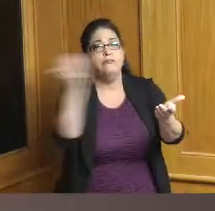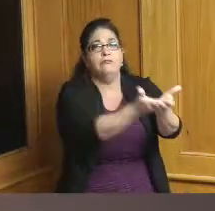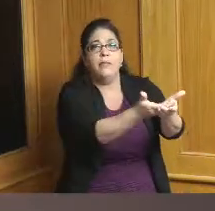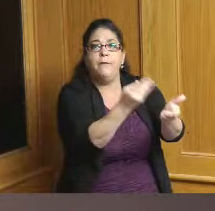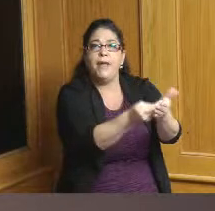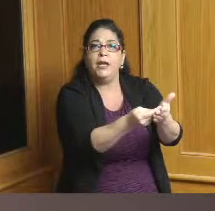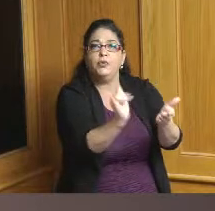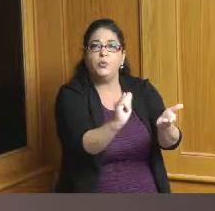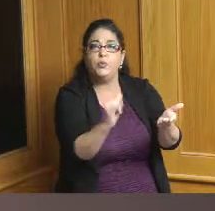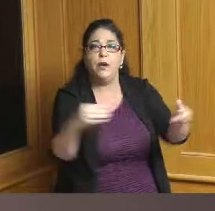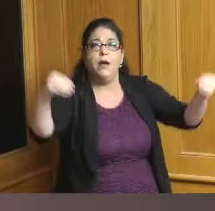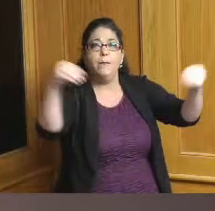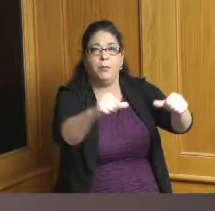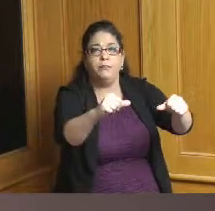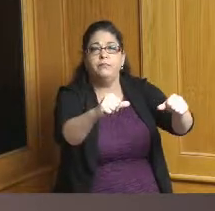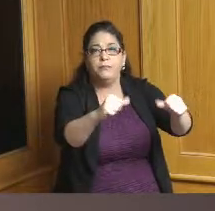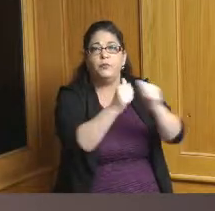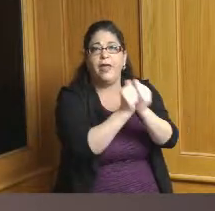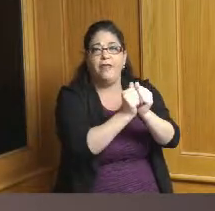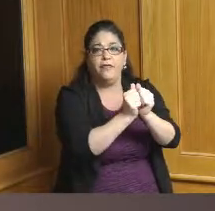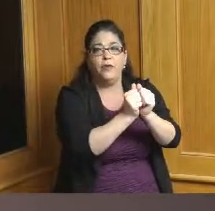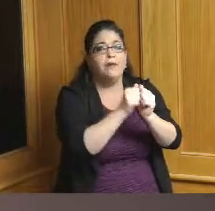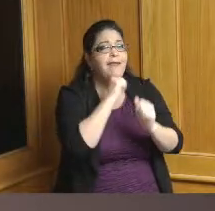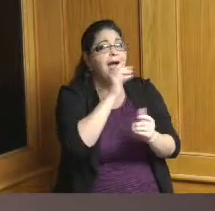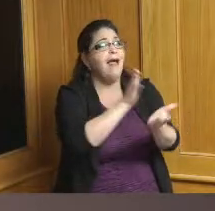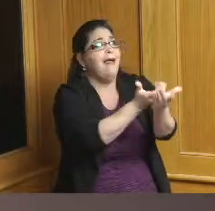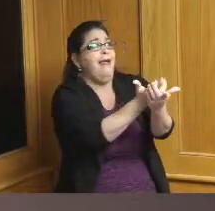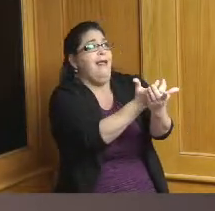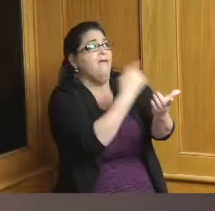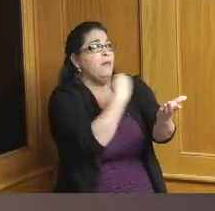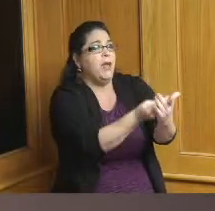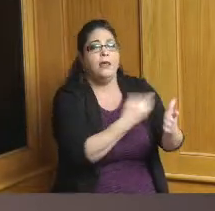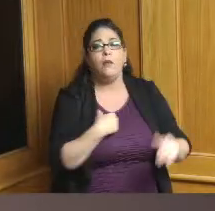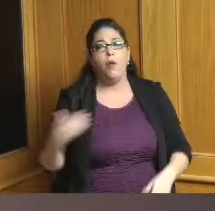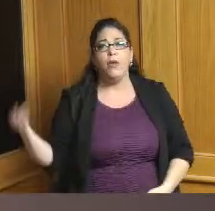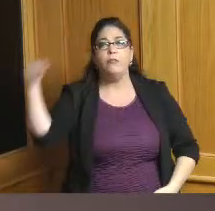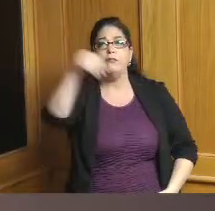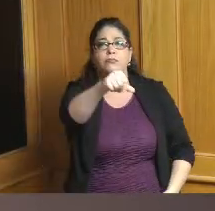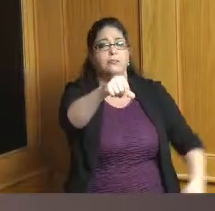we put some skin in the game and in this case not only are we seeking the enterprise owned